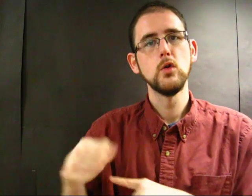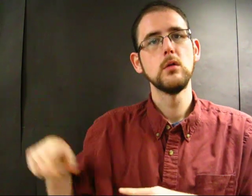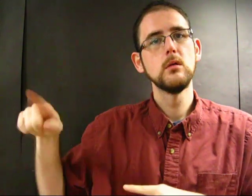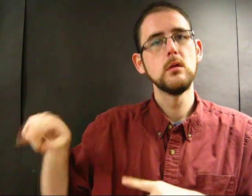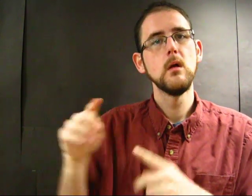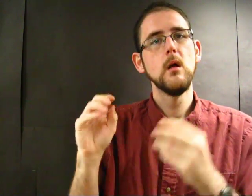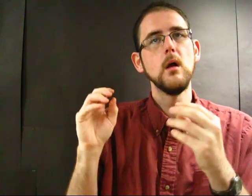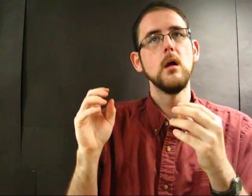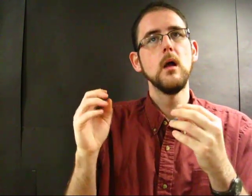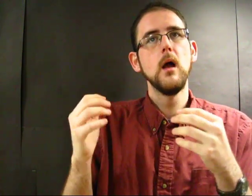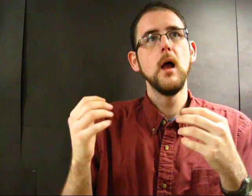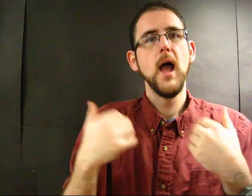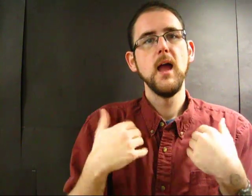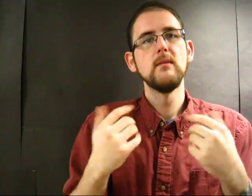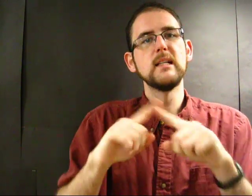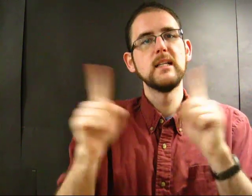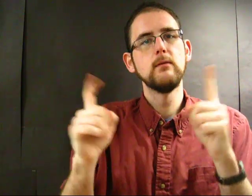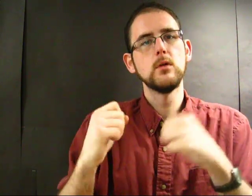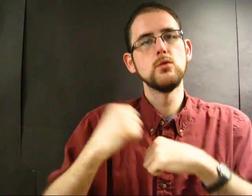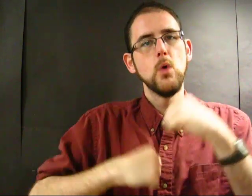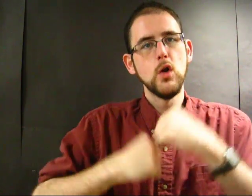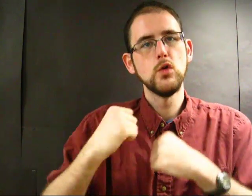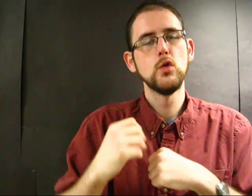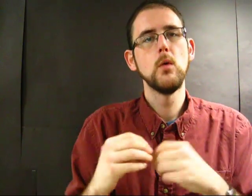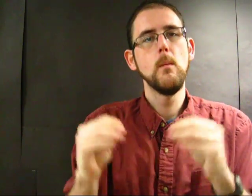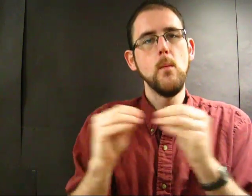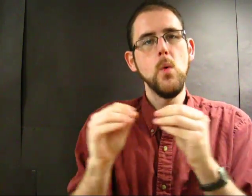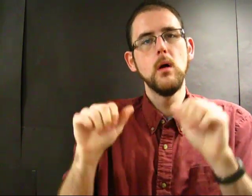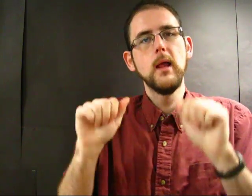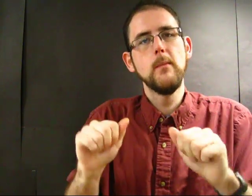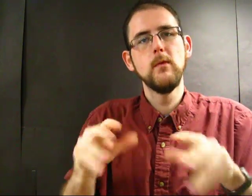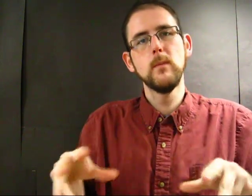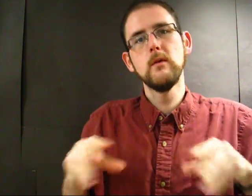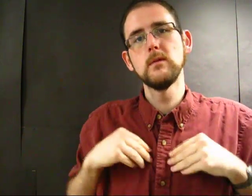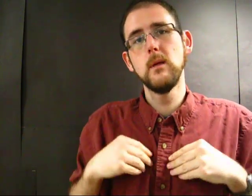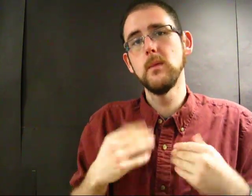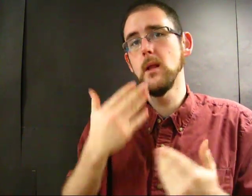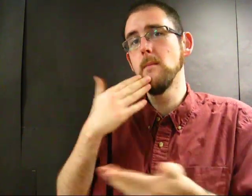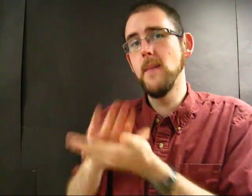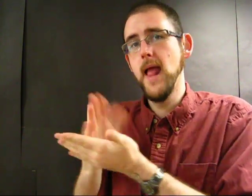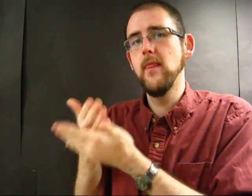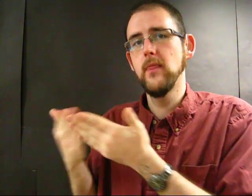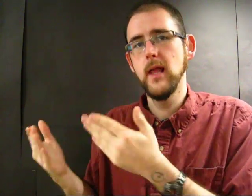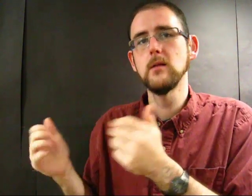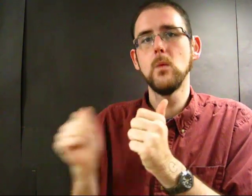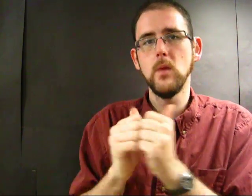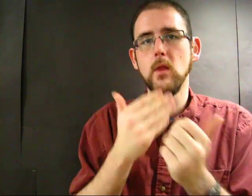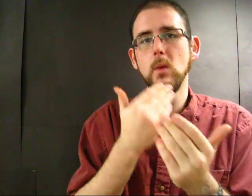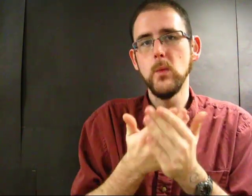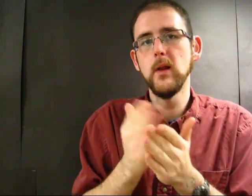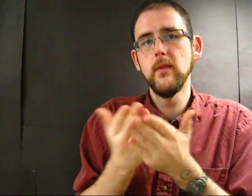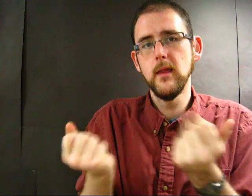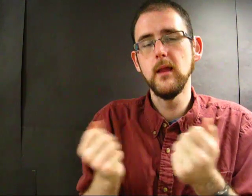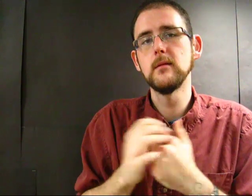structured differently, and tends to take the bad along with the good.